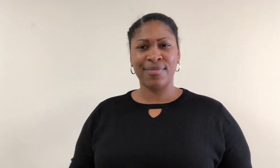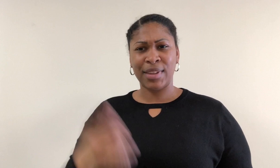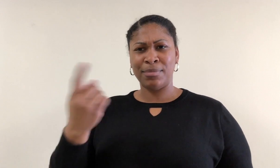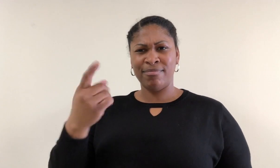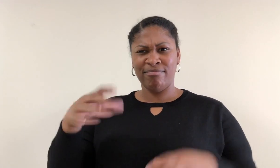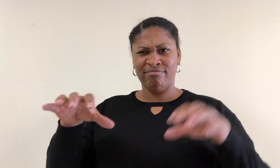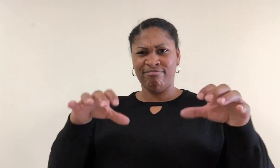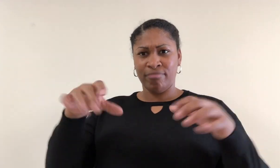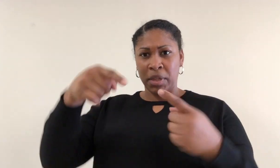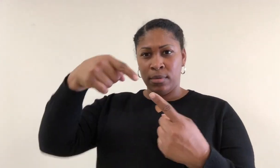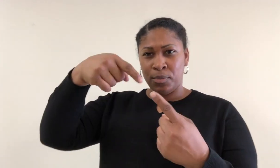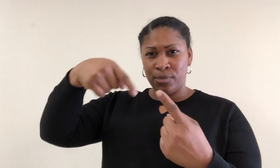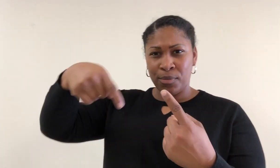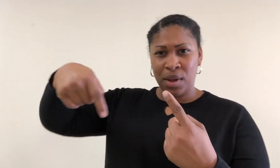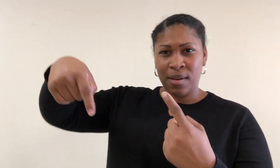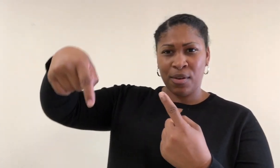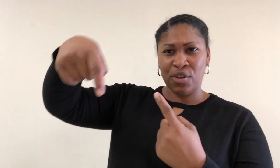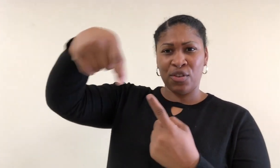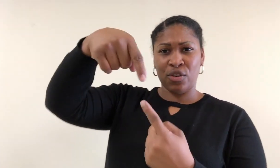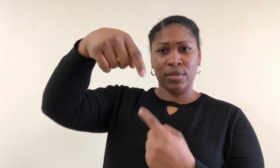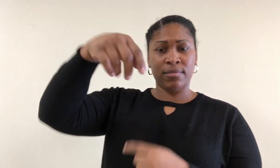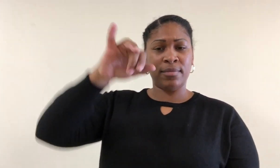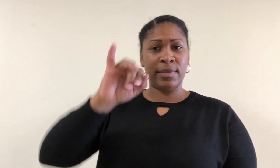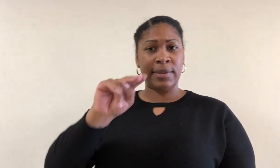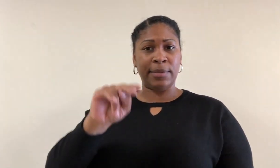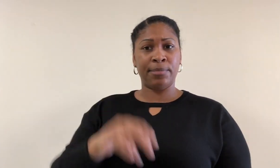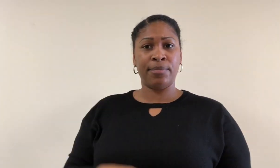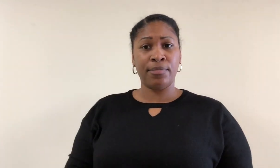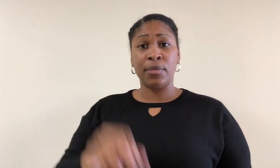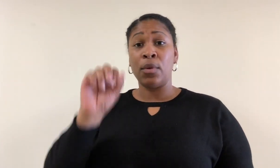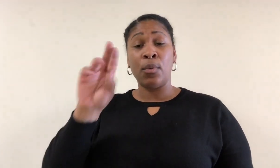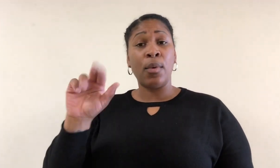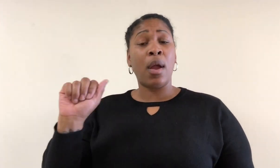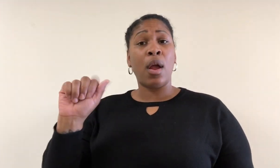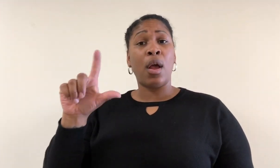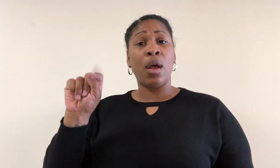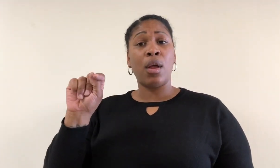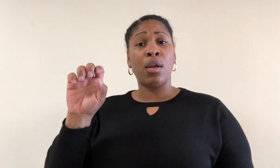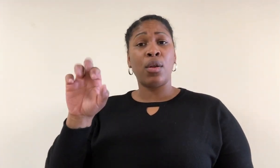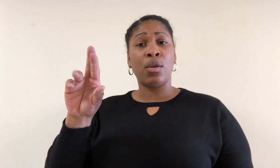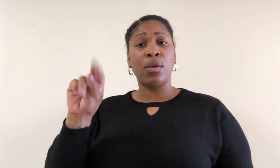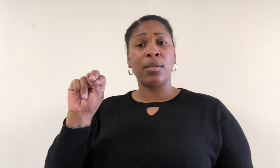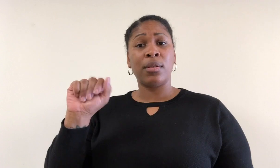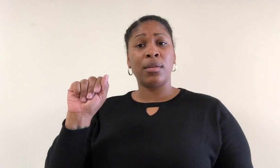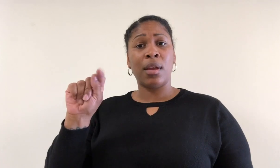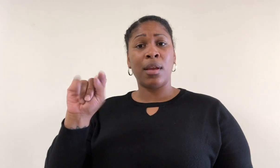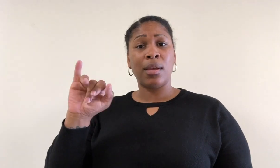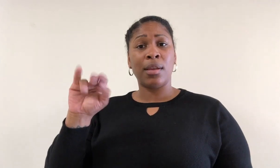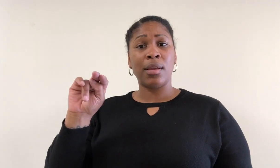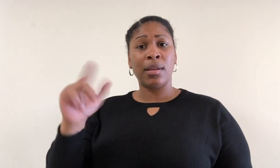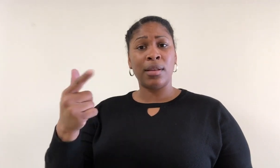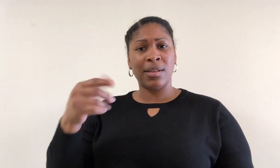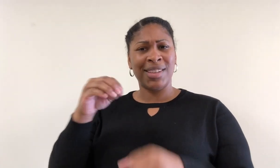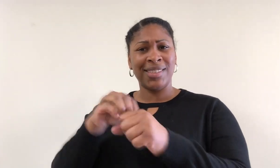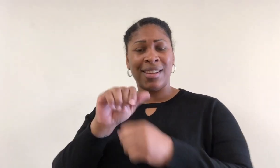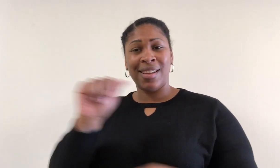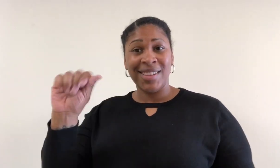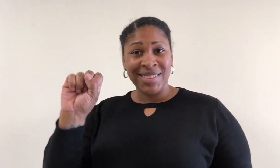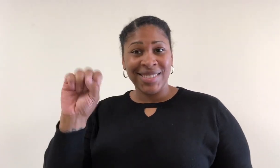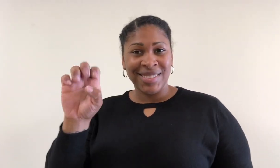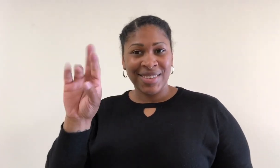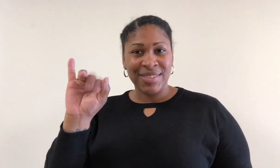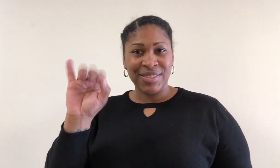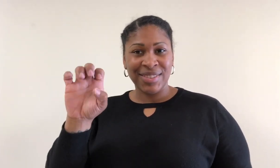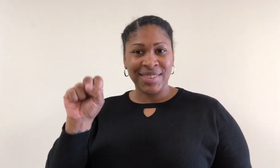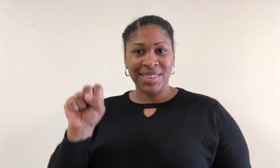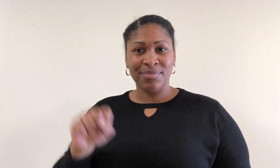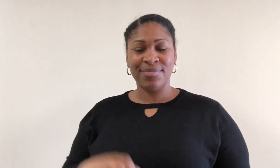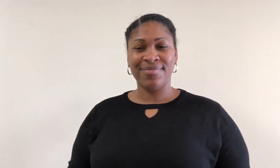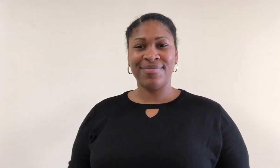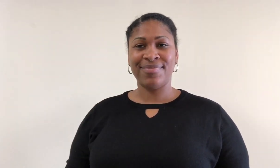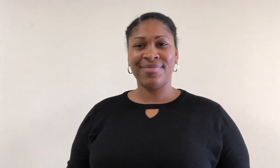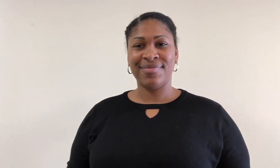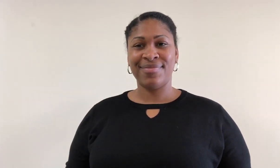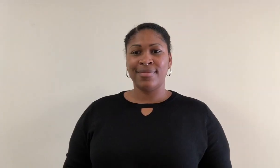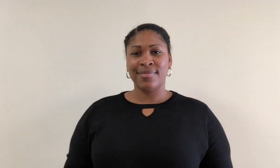Performing something in turn: alternating in a series.